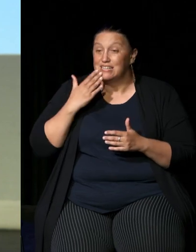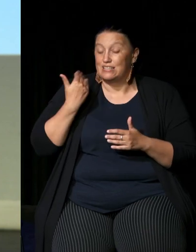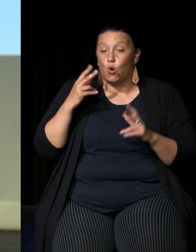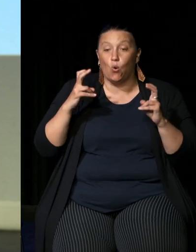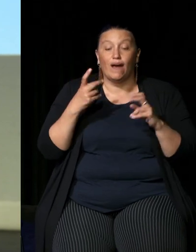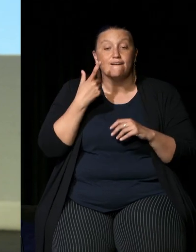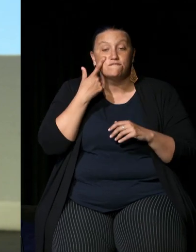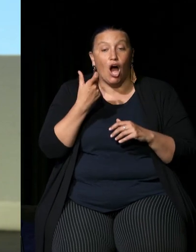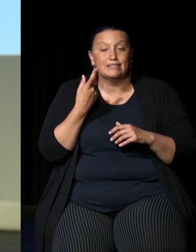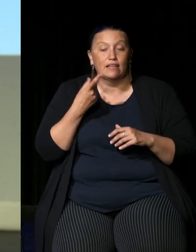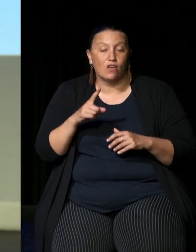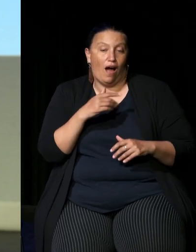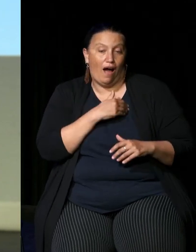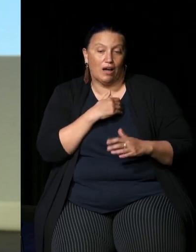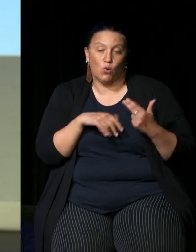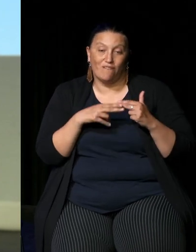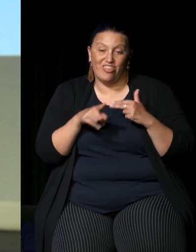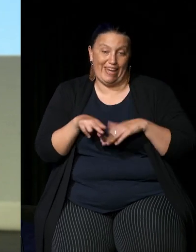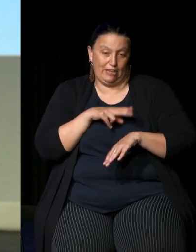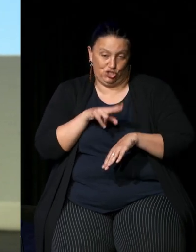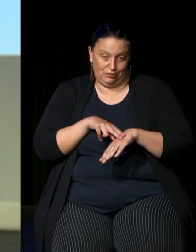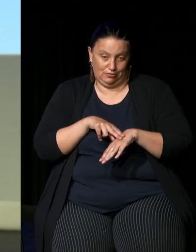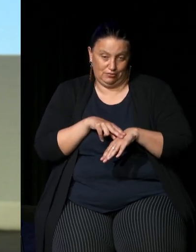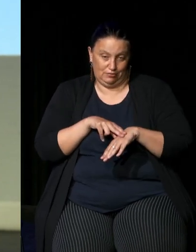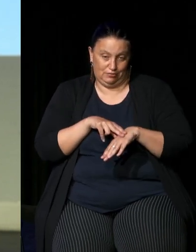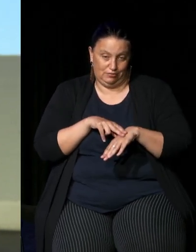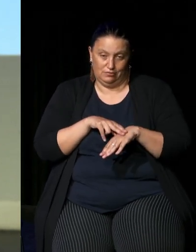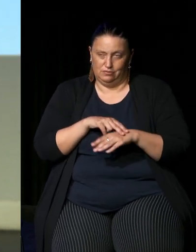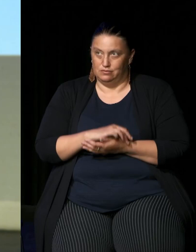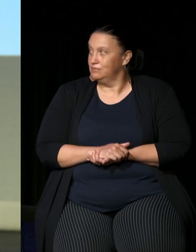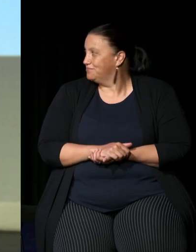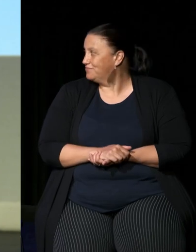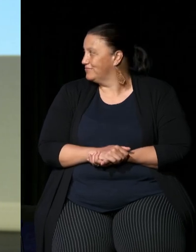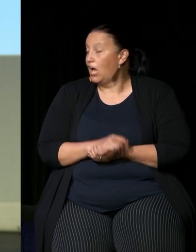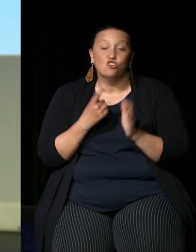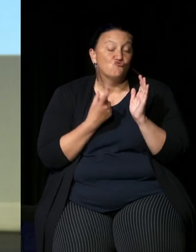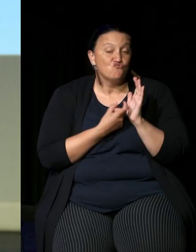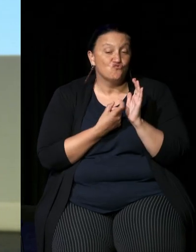finding the heart of the nation and what I love about it is well you're in it but it it's talking